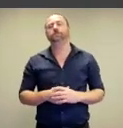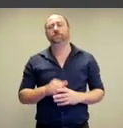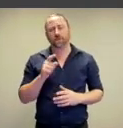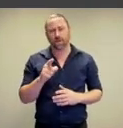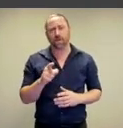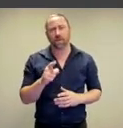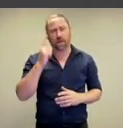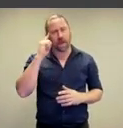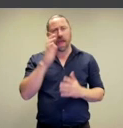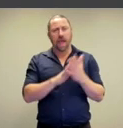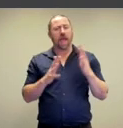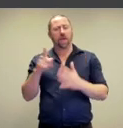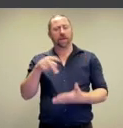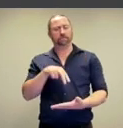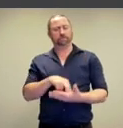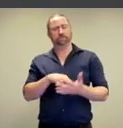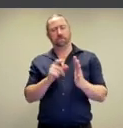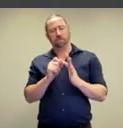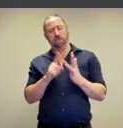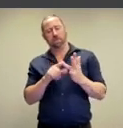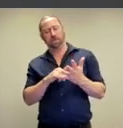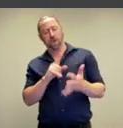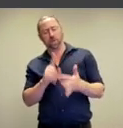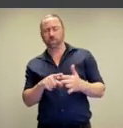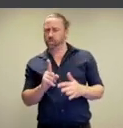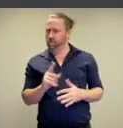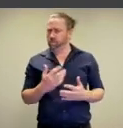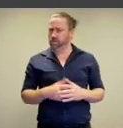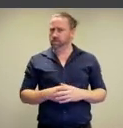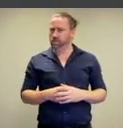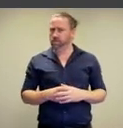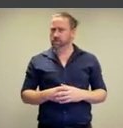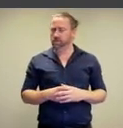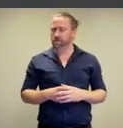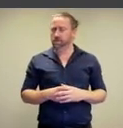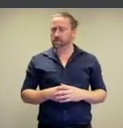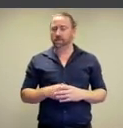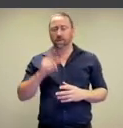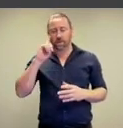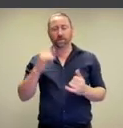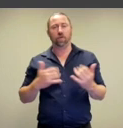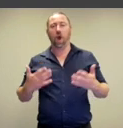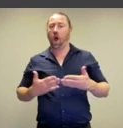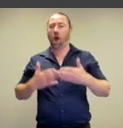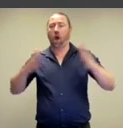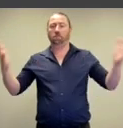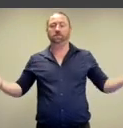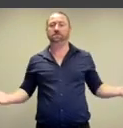I want to start by thinking about the poses